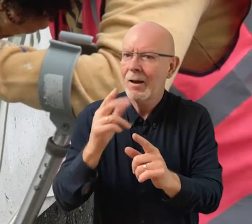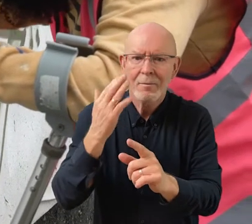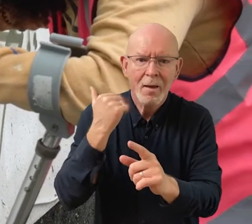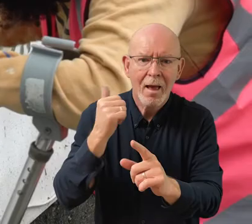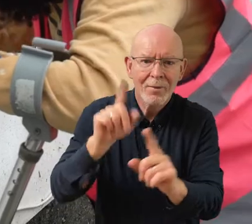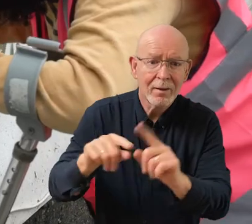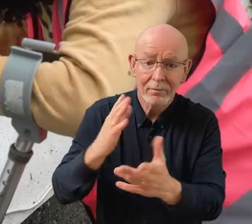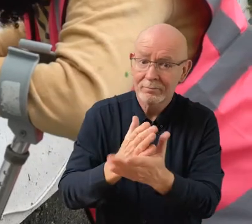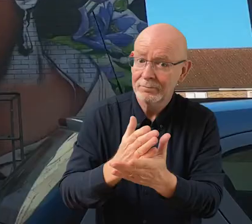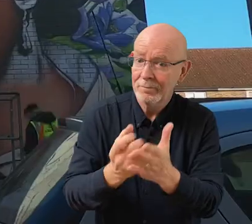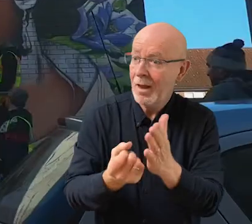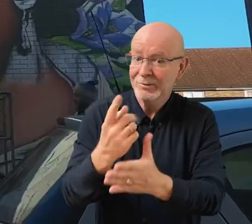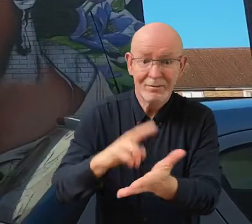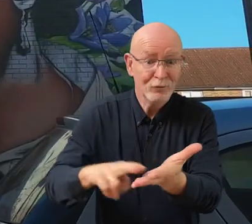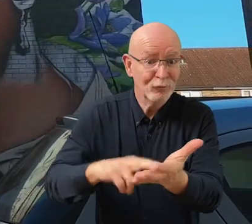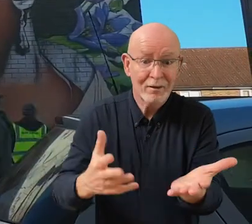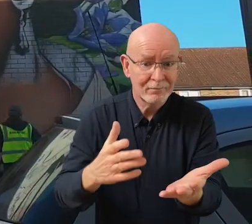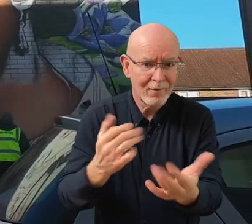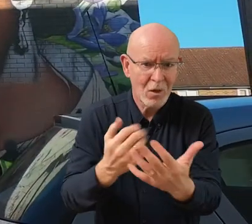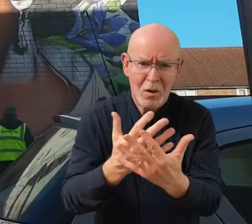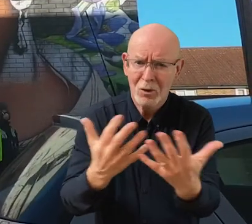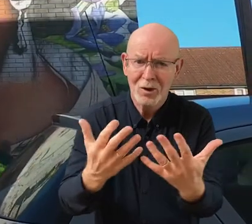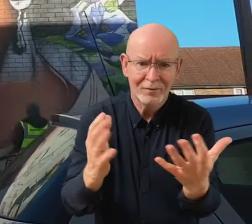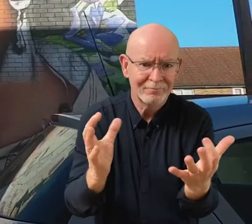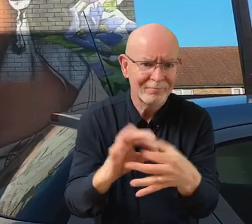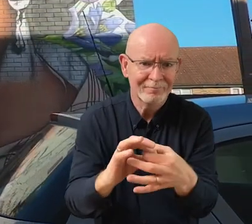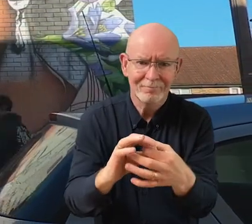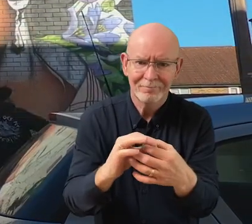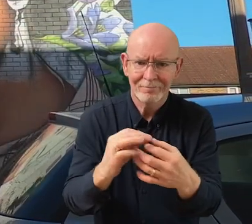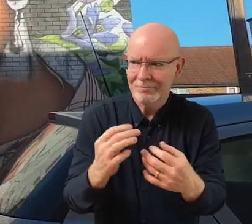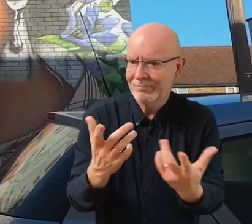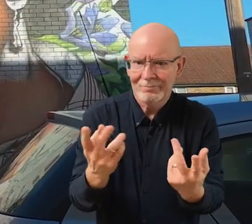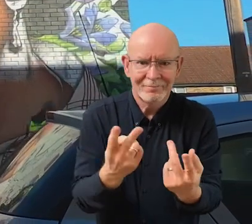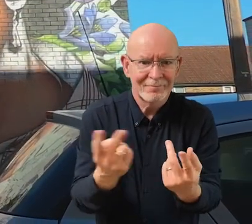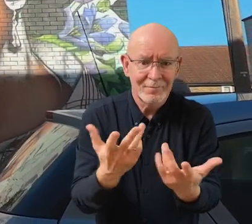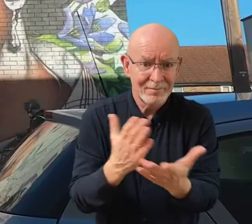it happened very organically. There is a lot of synergy between the two of us. We're very big on art.